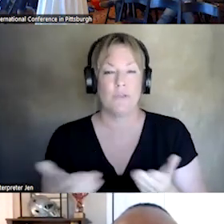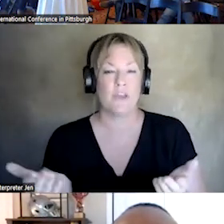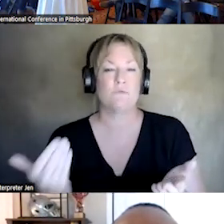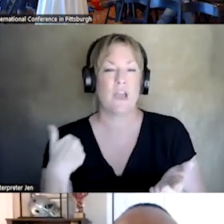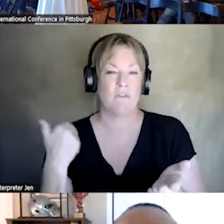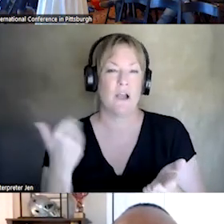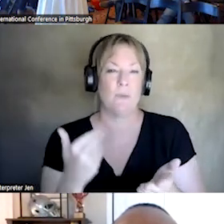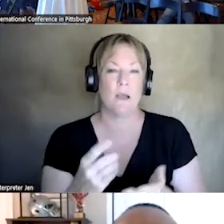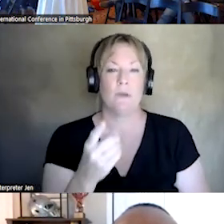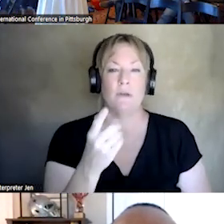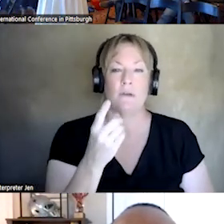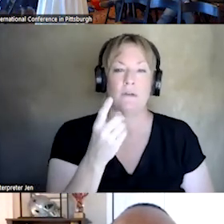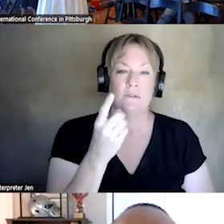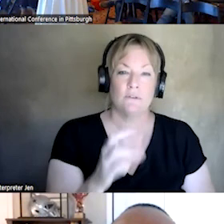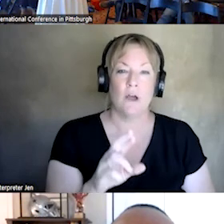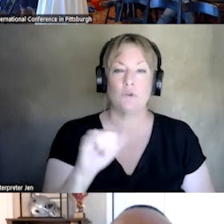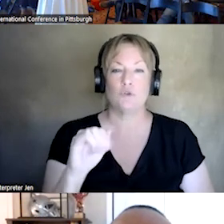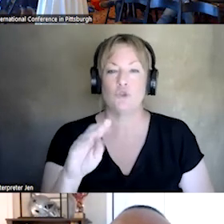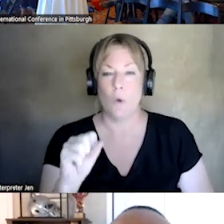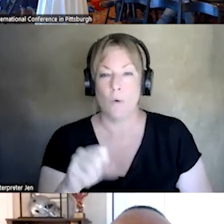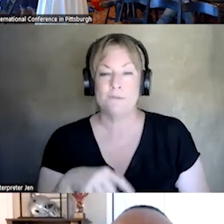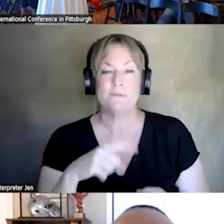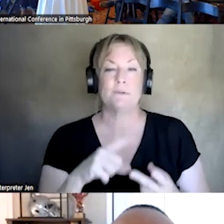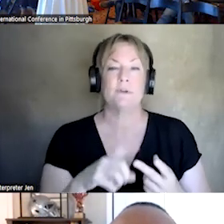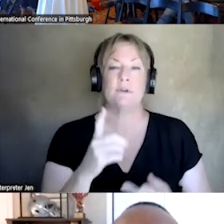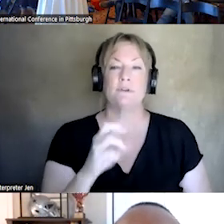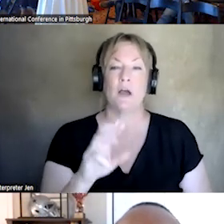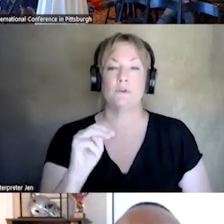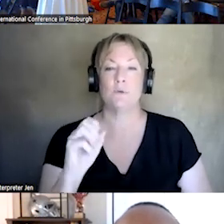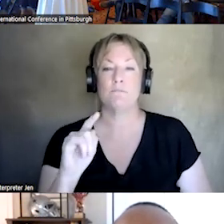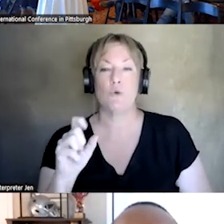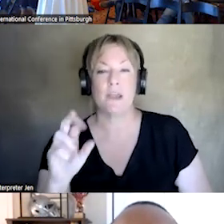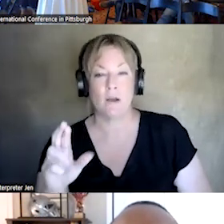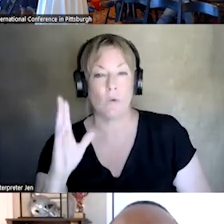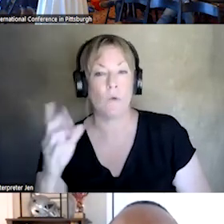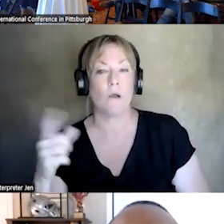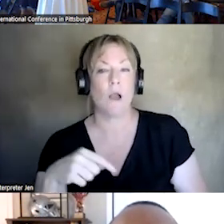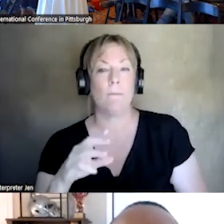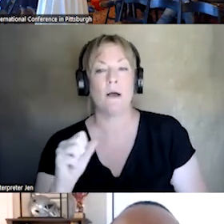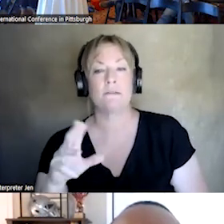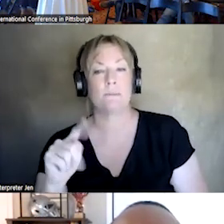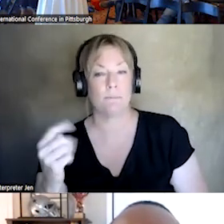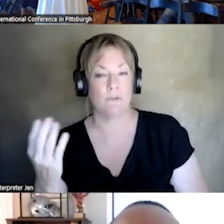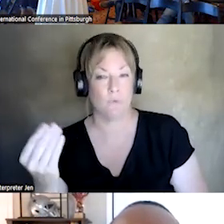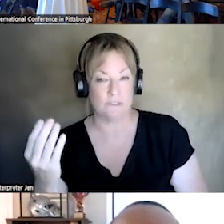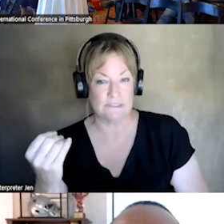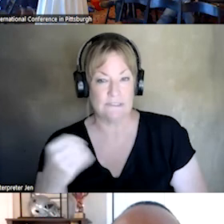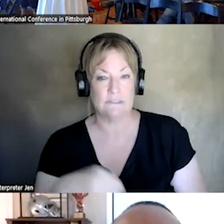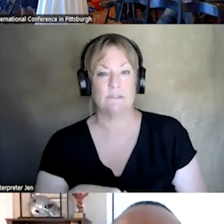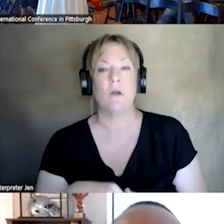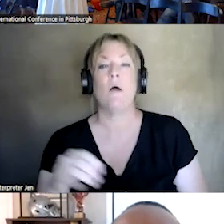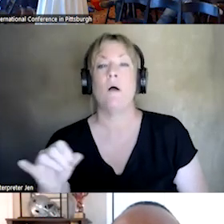HAVE, DR. DAVID JOBES, DR. CHRISTINE MOUTIELR BEING WITH US SEPTEMBER 14th. REMINDING FOLKS,